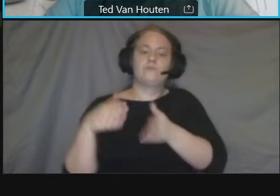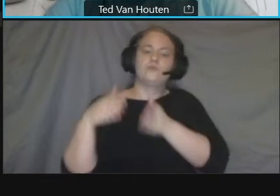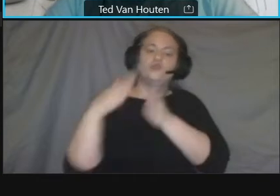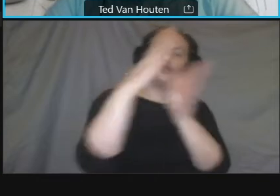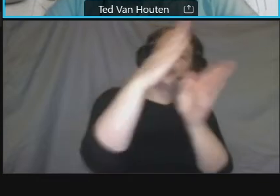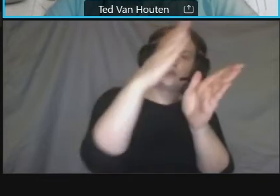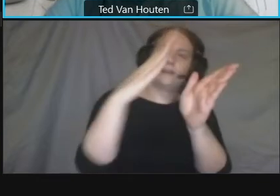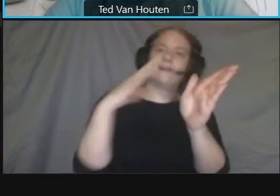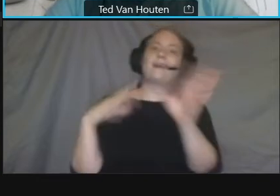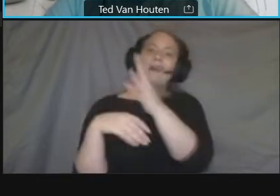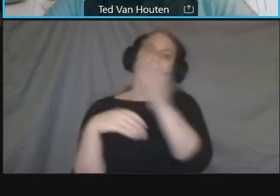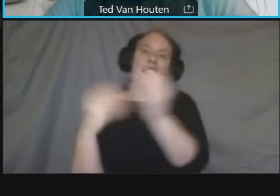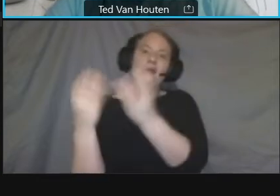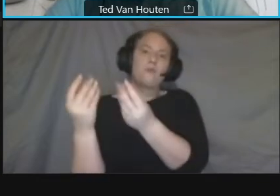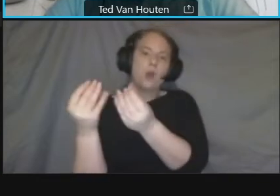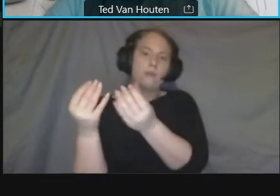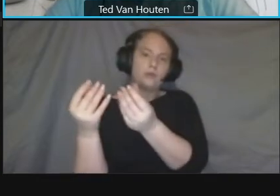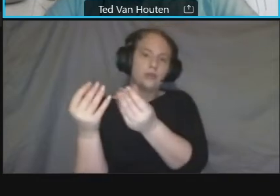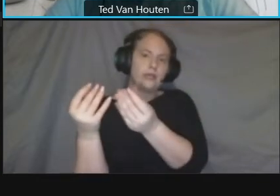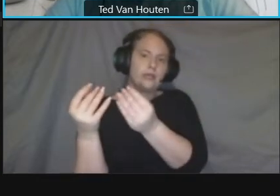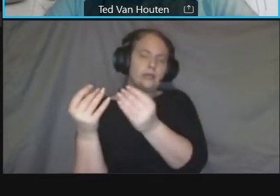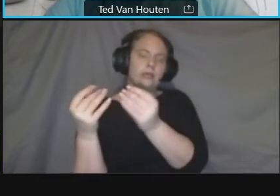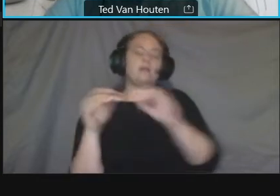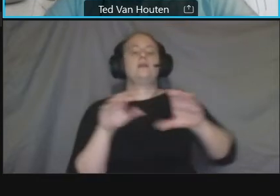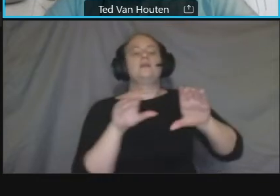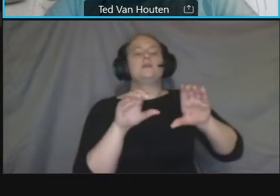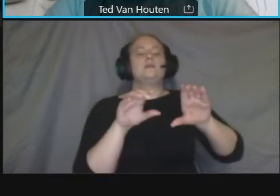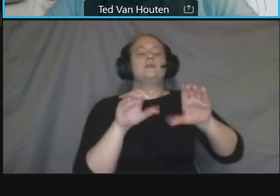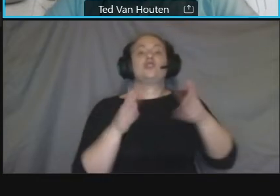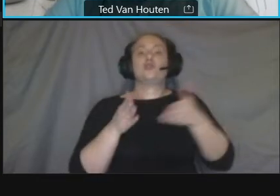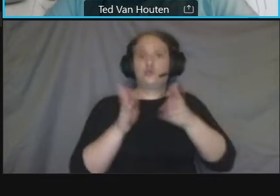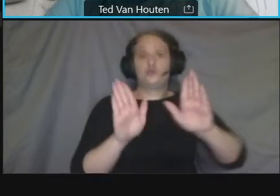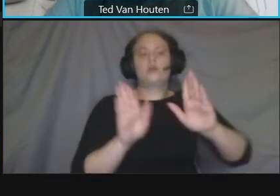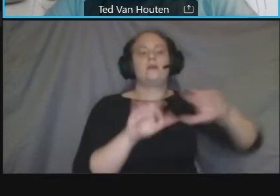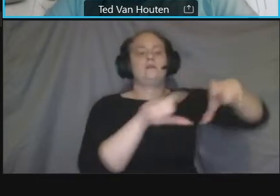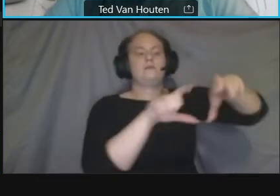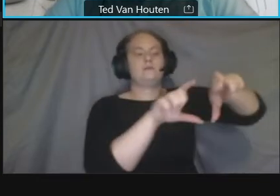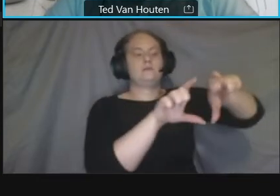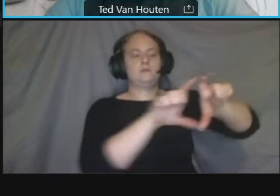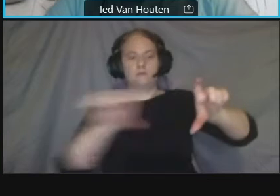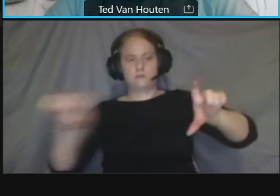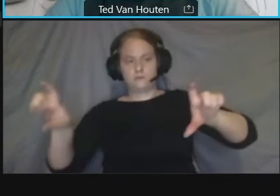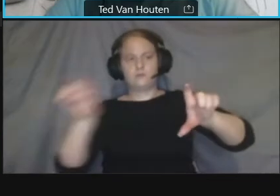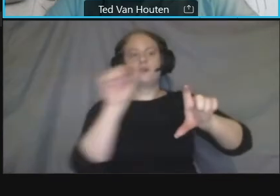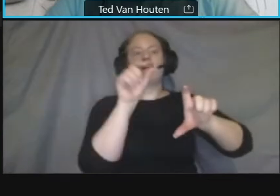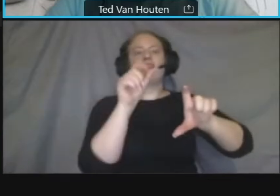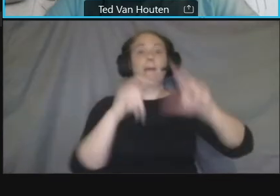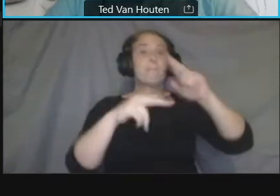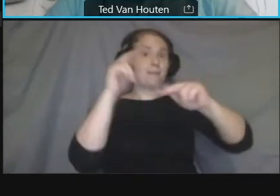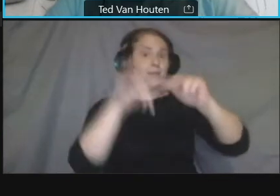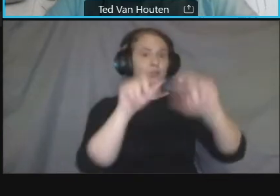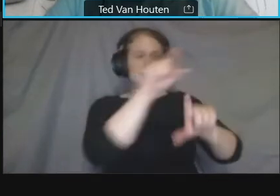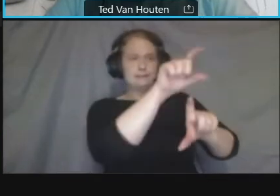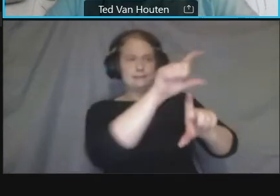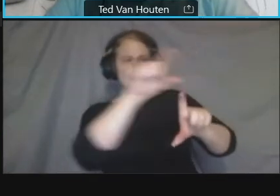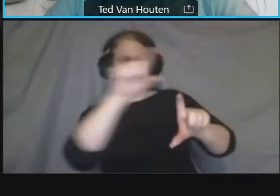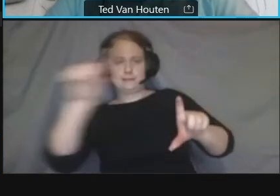sidewalks the tree boxes um the the areas in front of the buildings um it is not the roadway itself